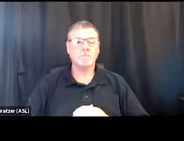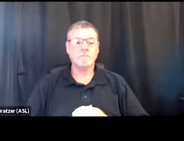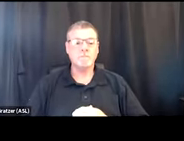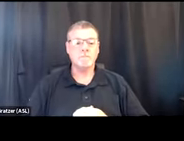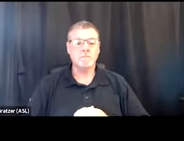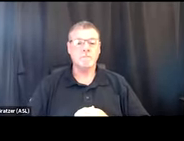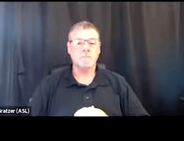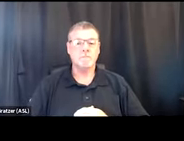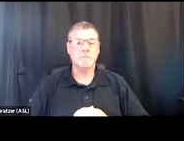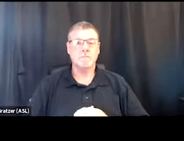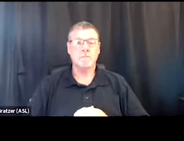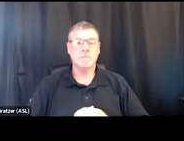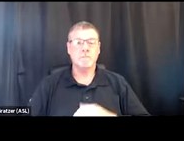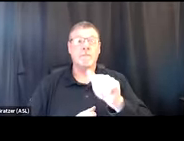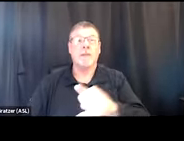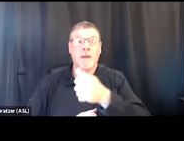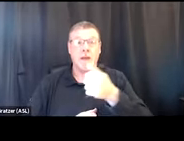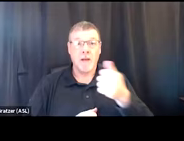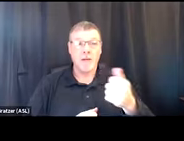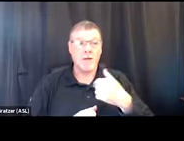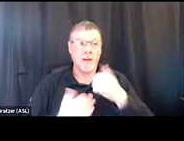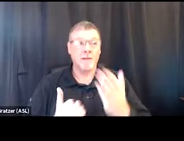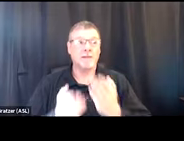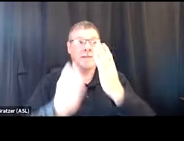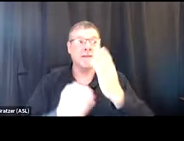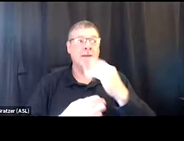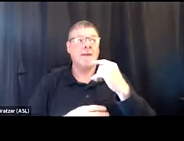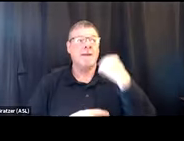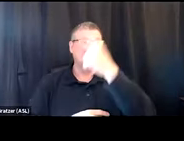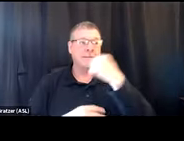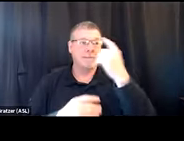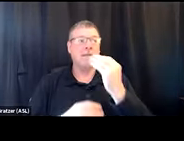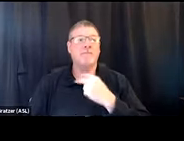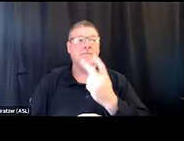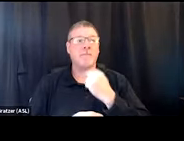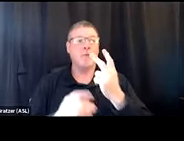Certainly another that I wanna lift up is Faces & Voices of Recovery. This is a national organization,